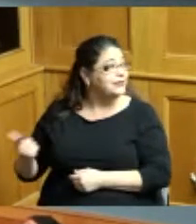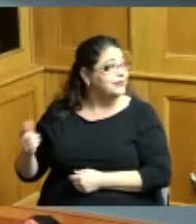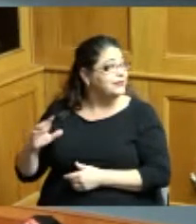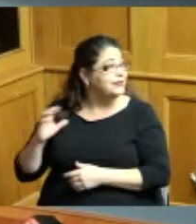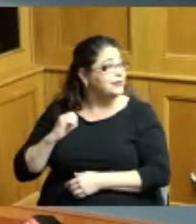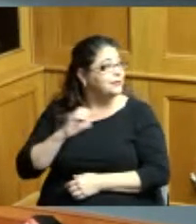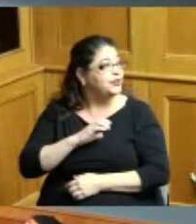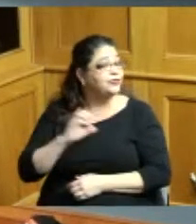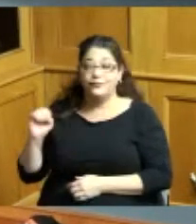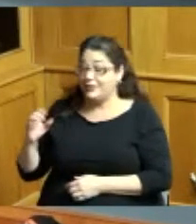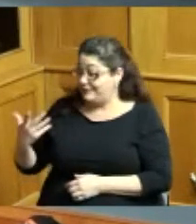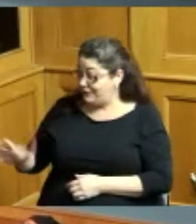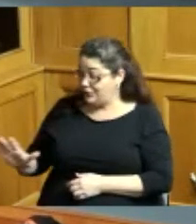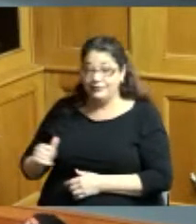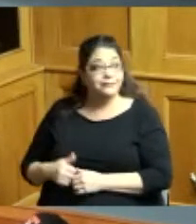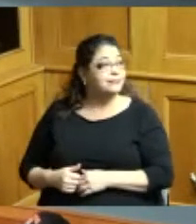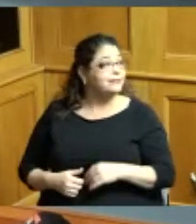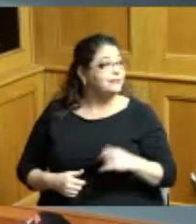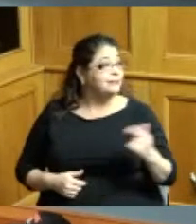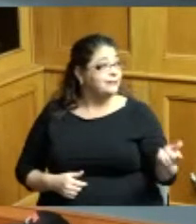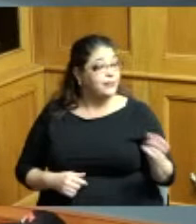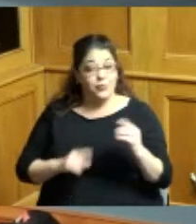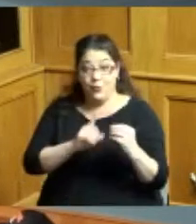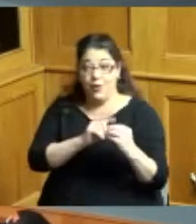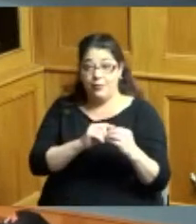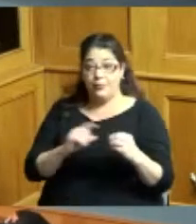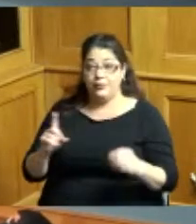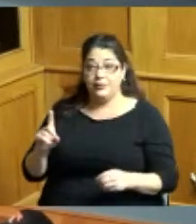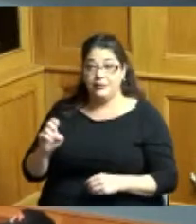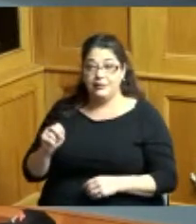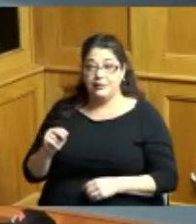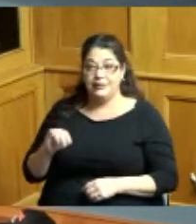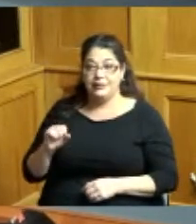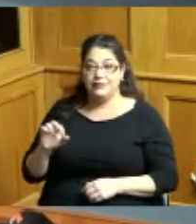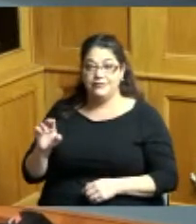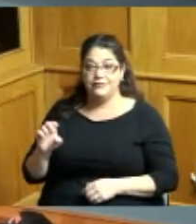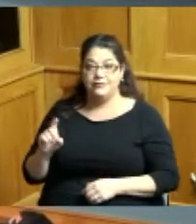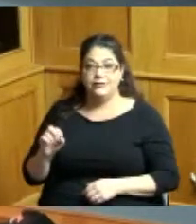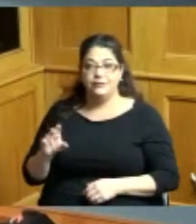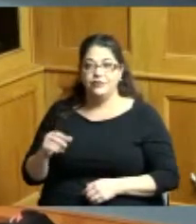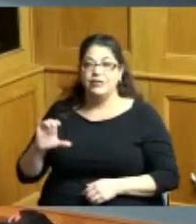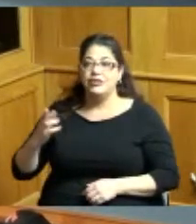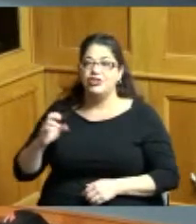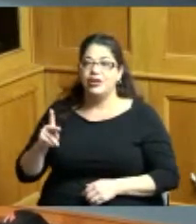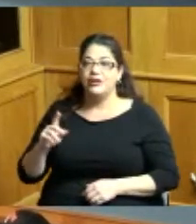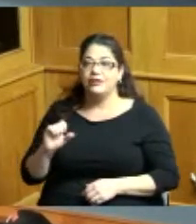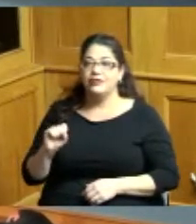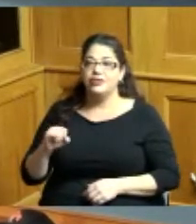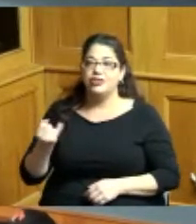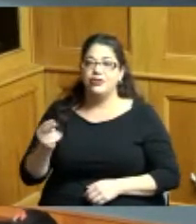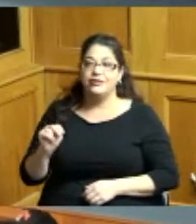that was it for you okay you have one more okay I do have one more I'm Chuck Johnson is here please come forward chuck